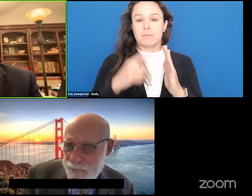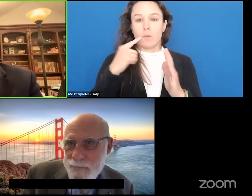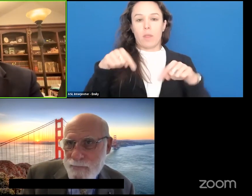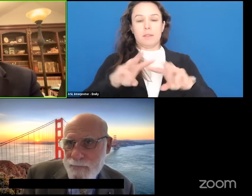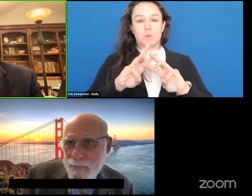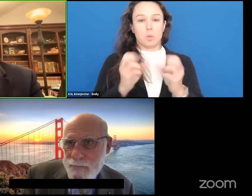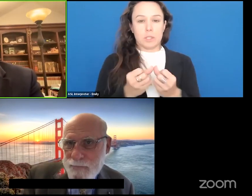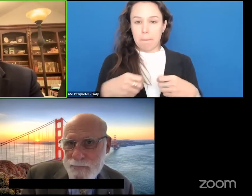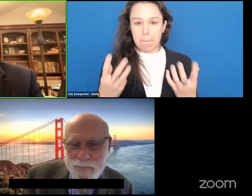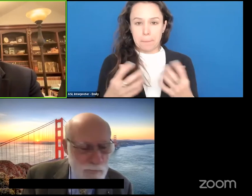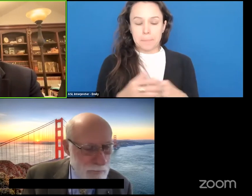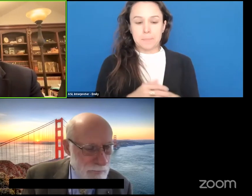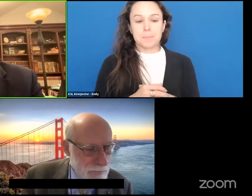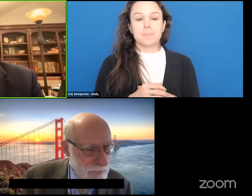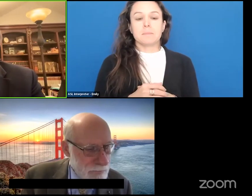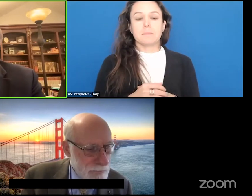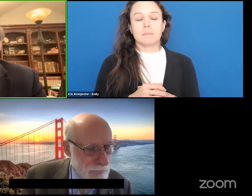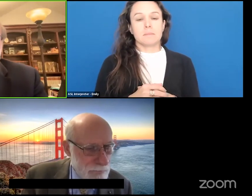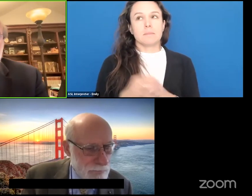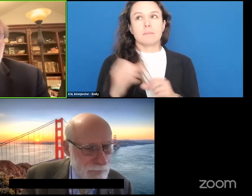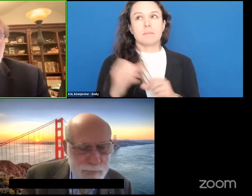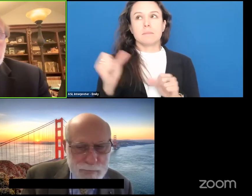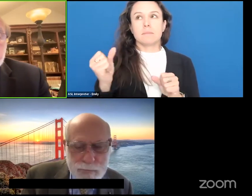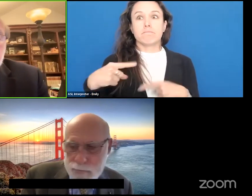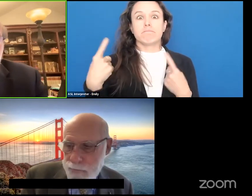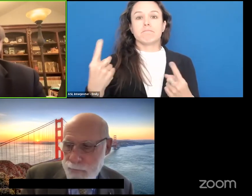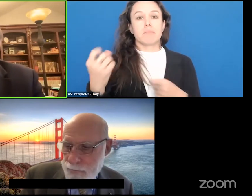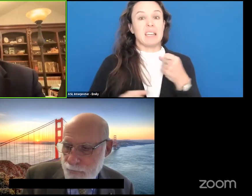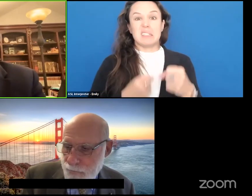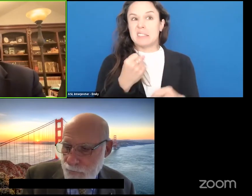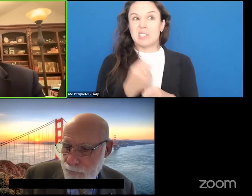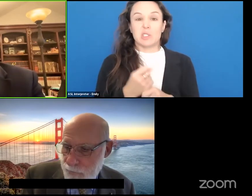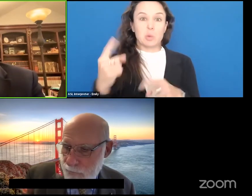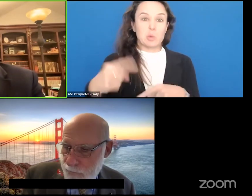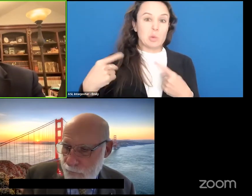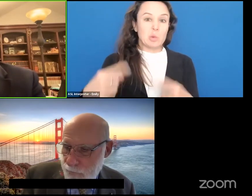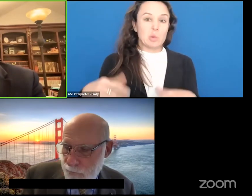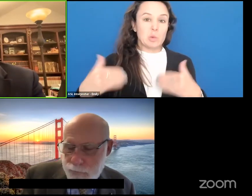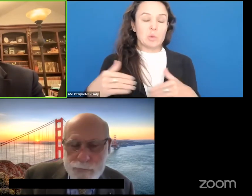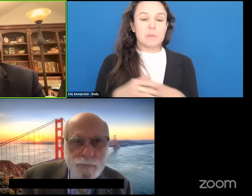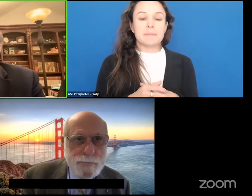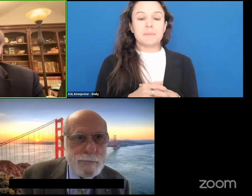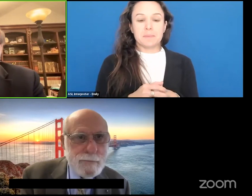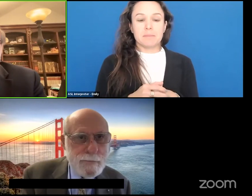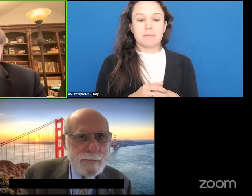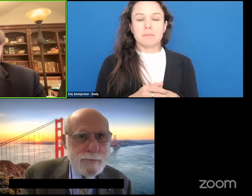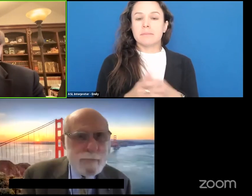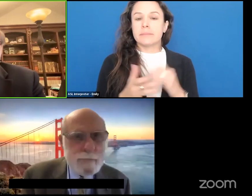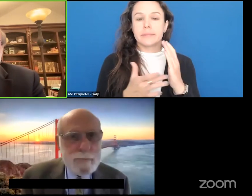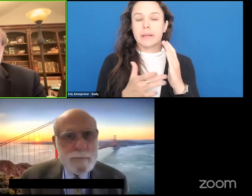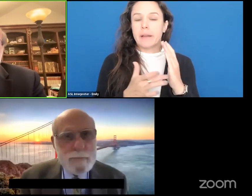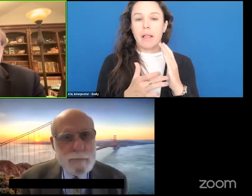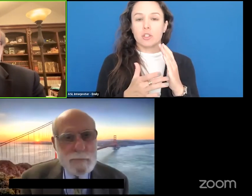So for many years, for as long as I can remember, we have technology coming out and then accessibility